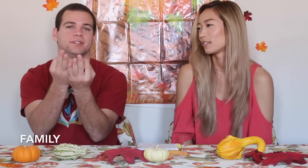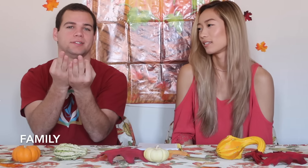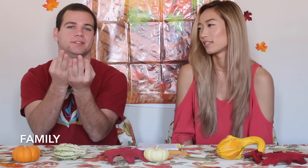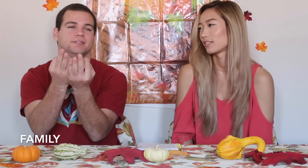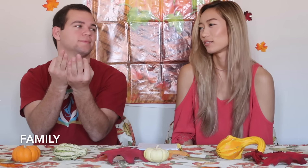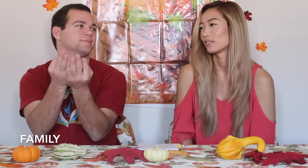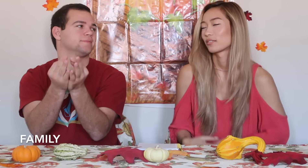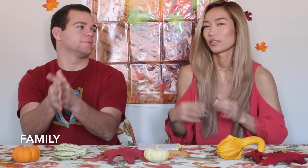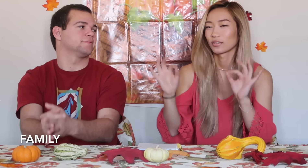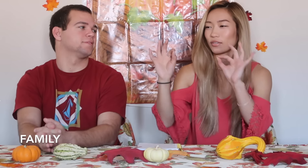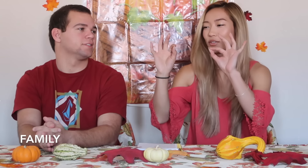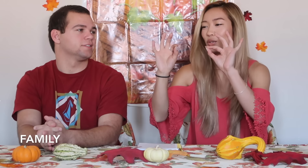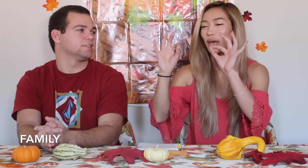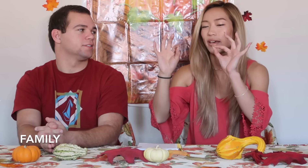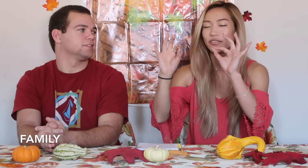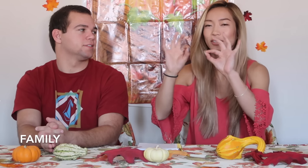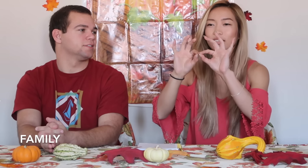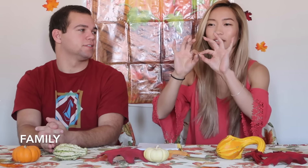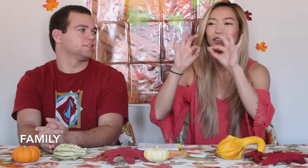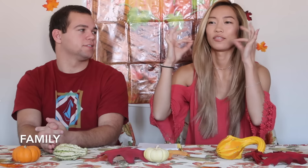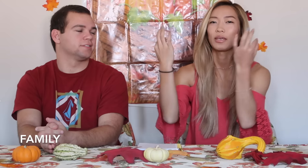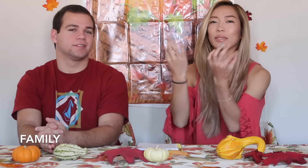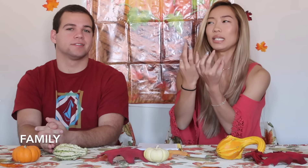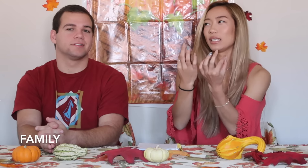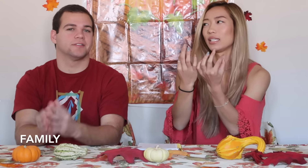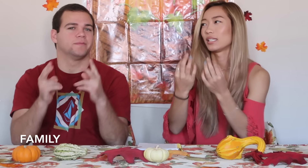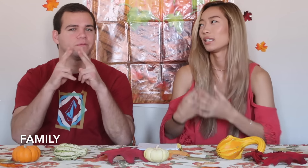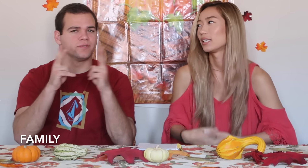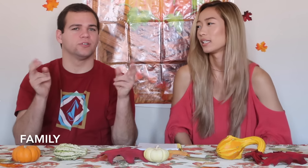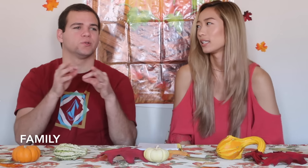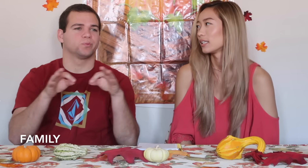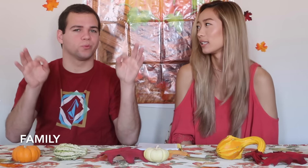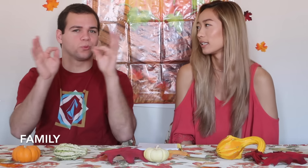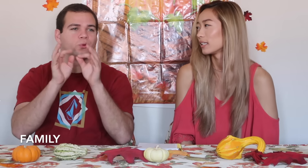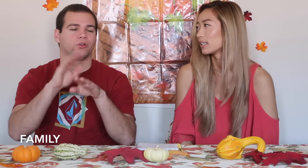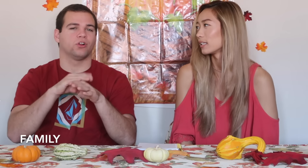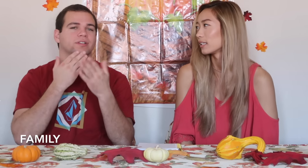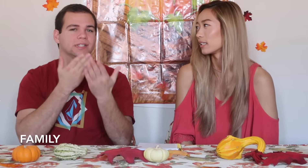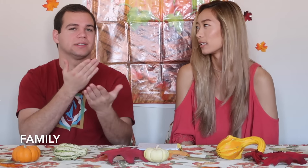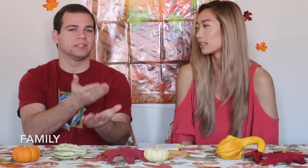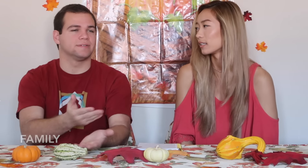Family Two f's in a circle. Very important on thanksgiving.